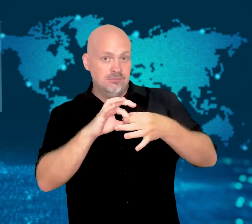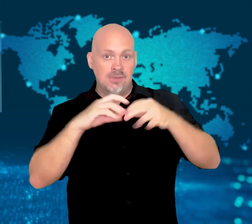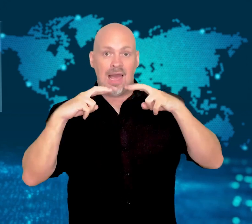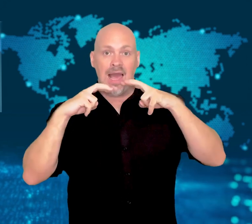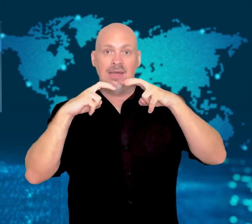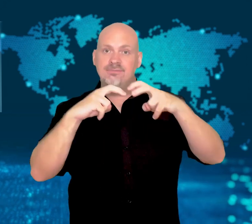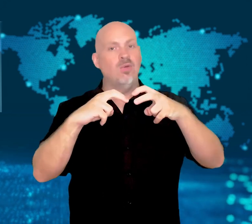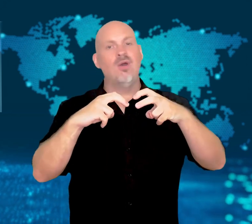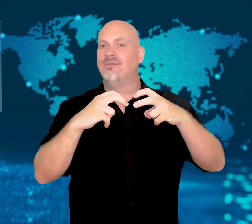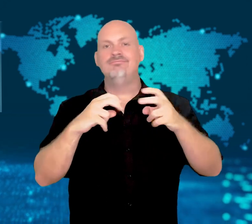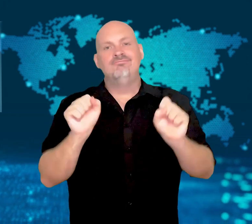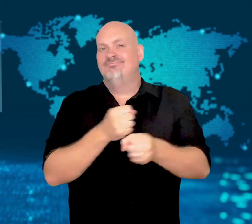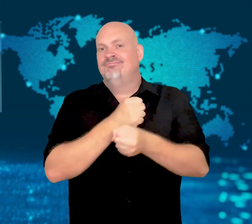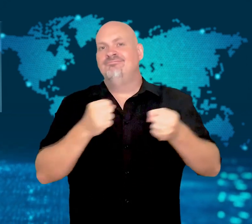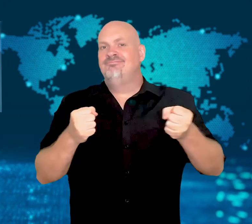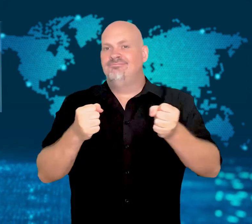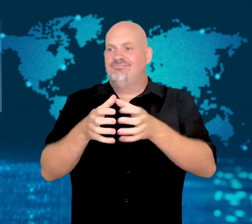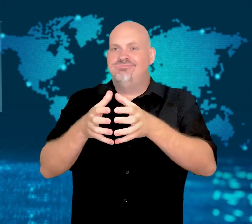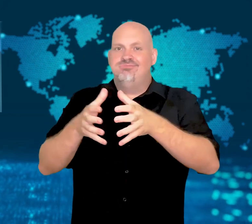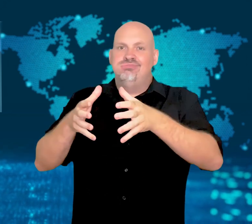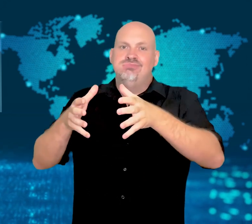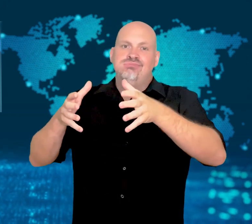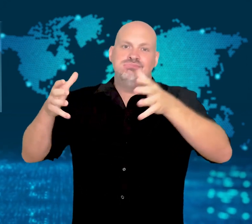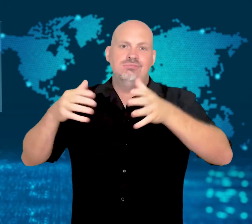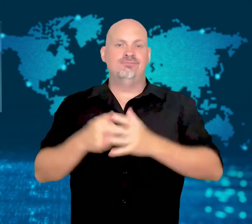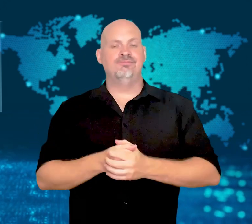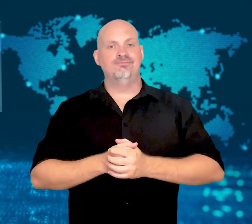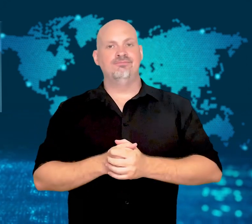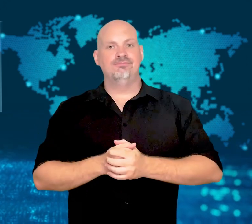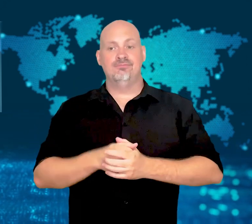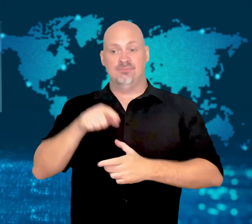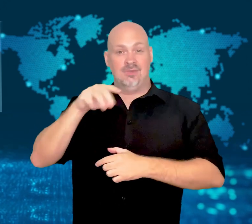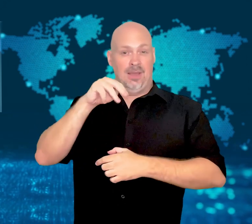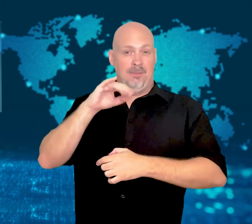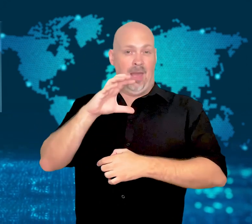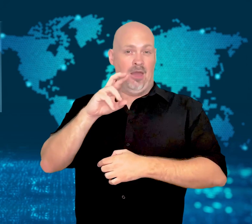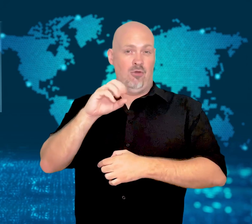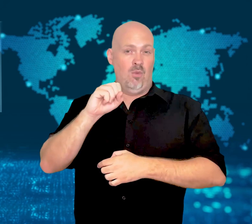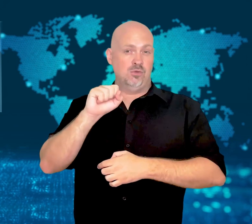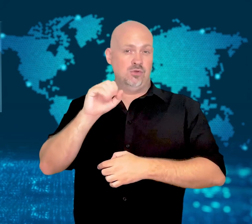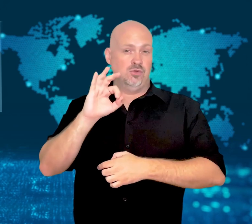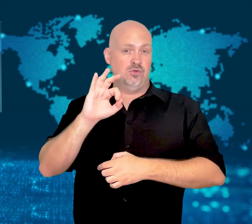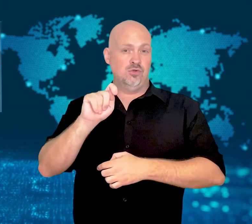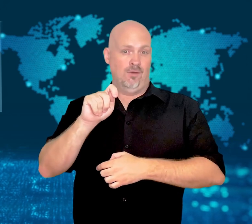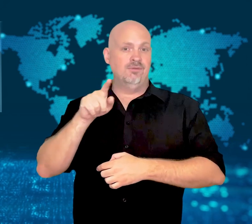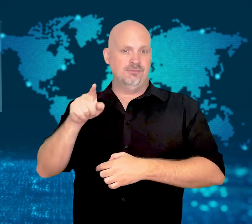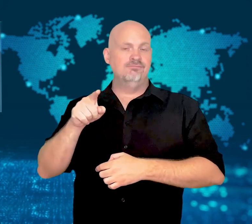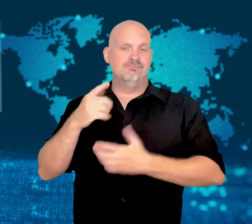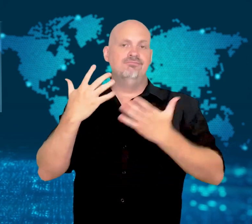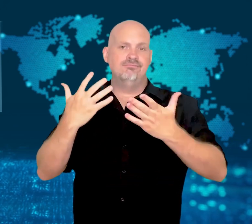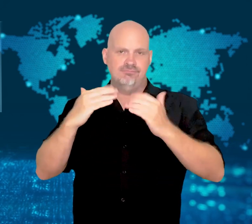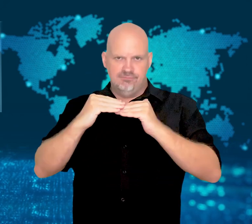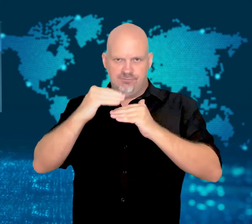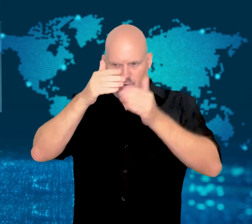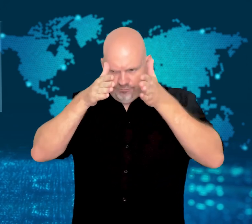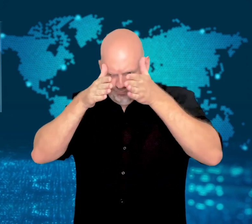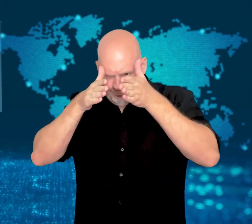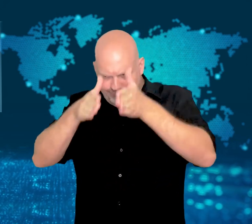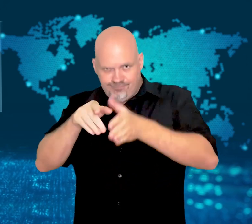Fewer developers have made their sites compatible with IE.